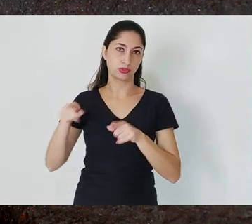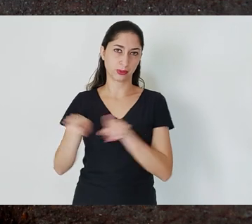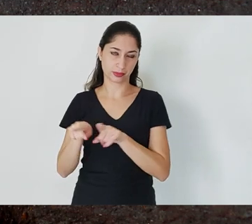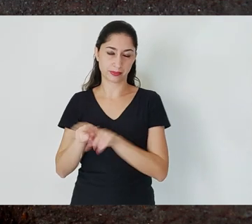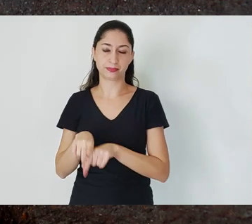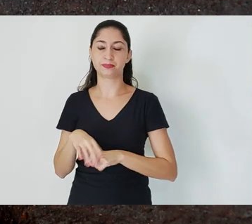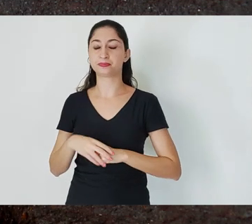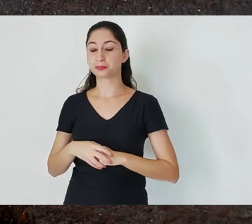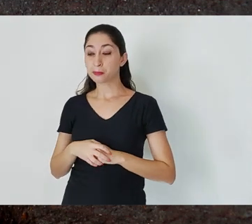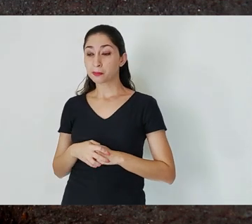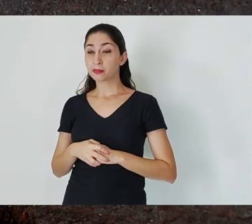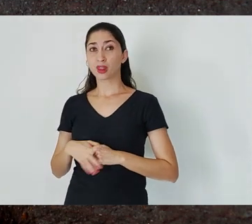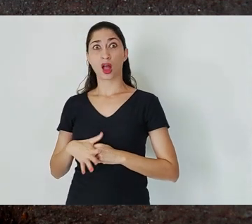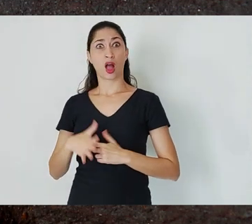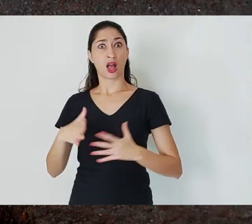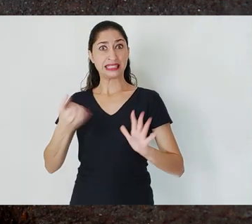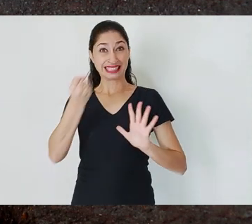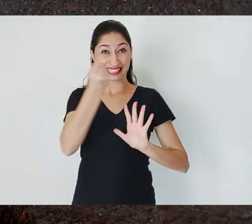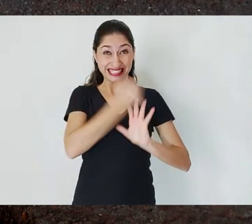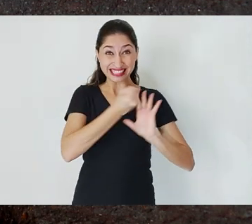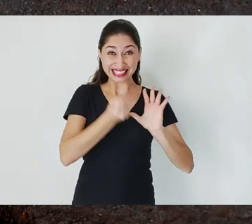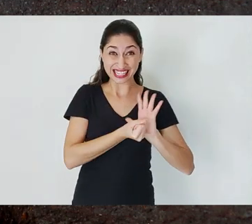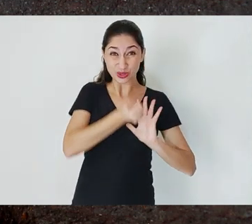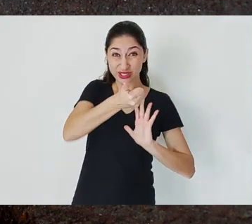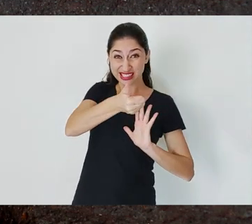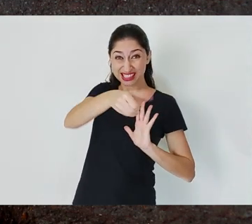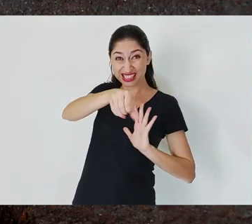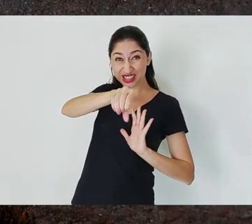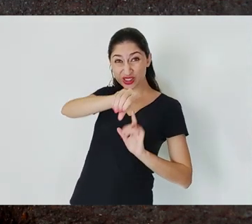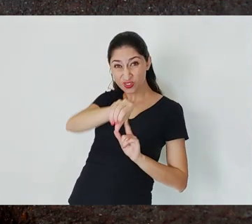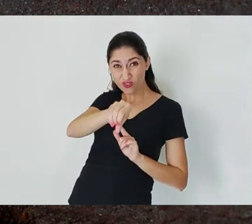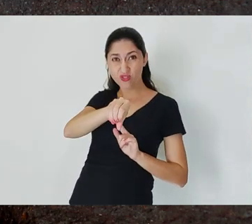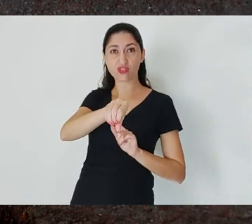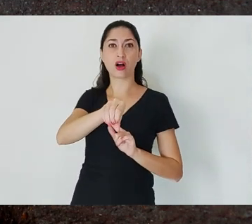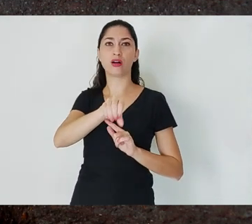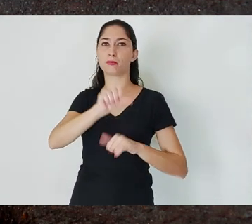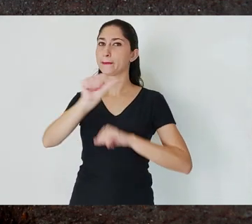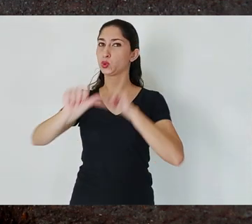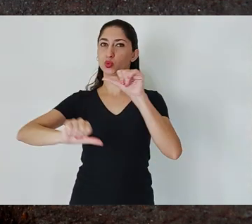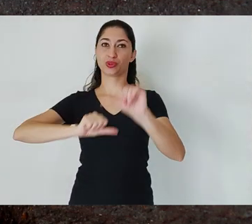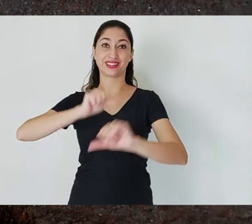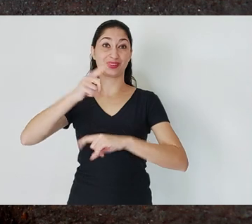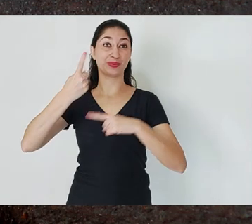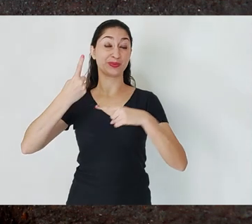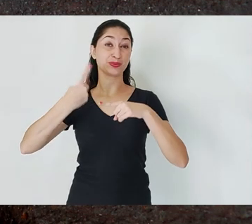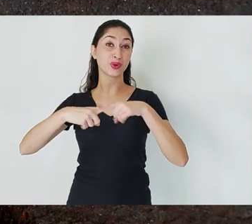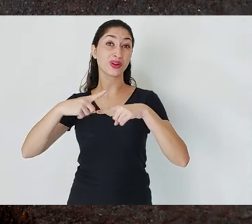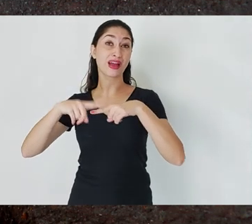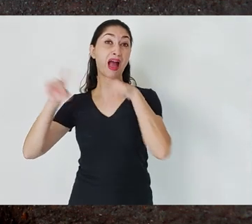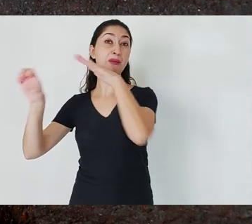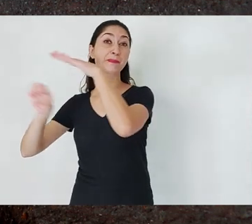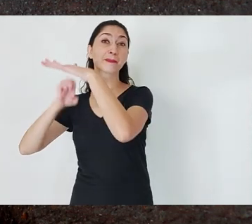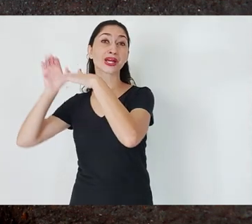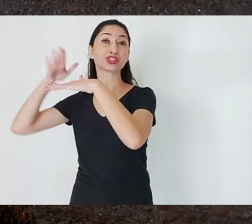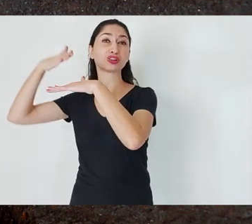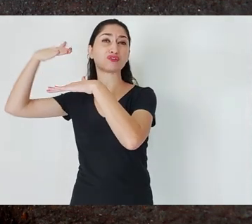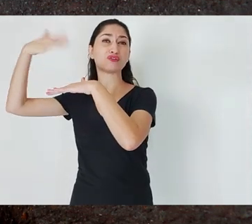In the 19th century, everything changed, because then foreign companies came to exploit the underground gold.